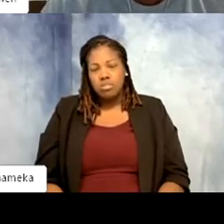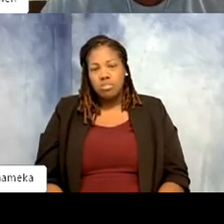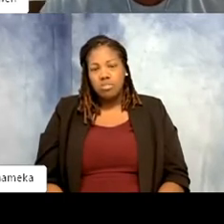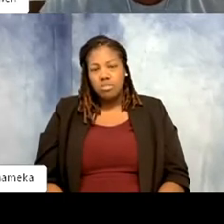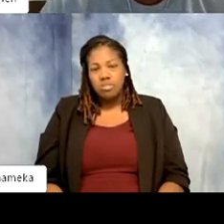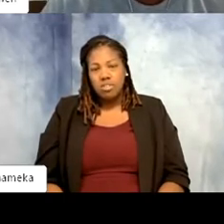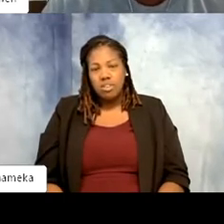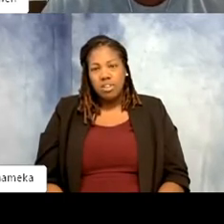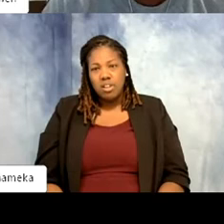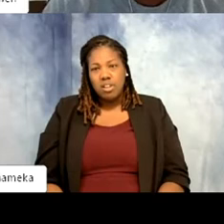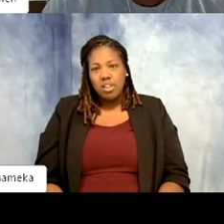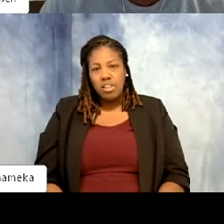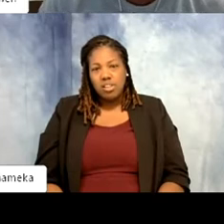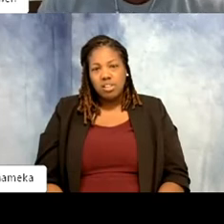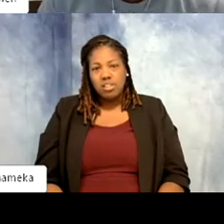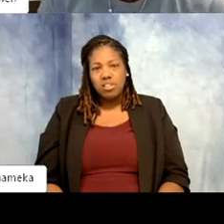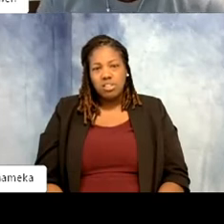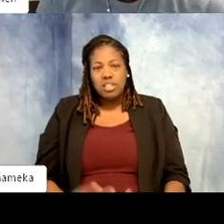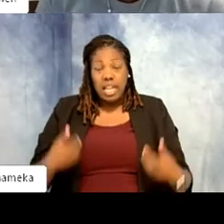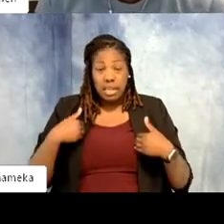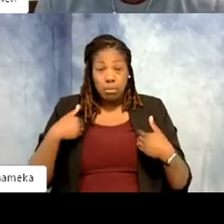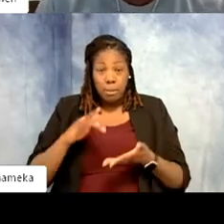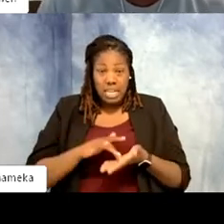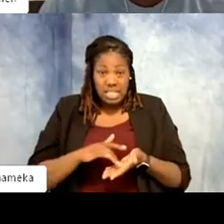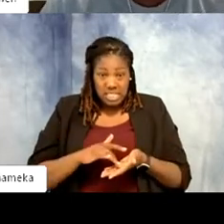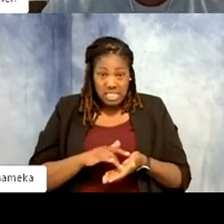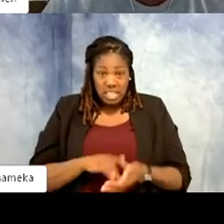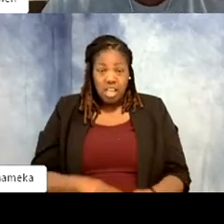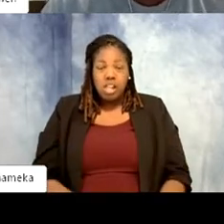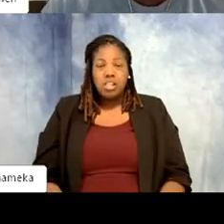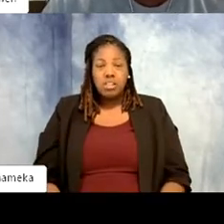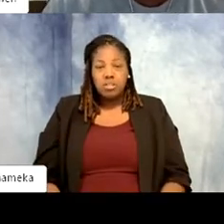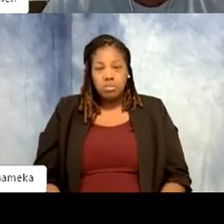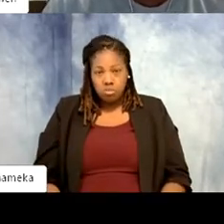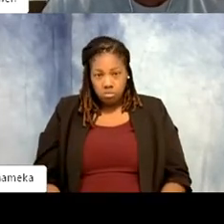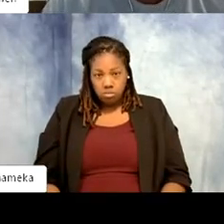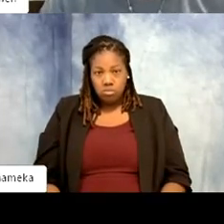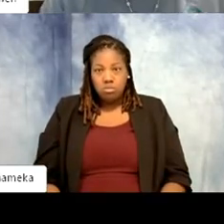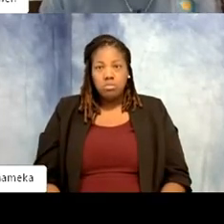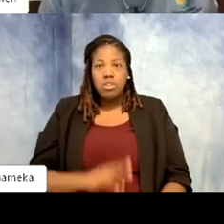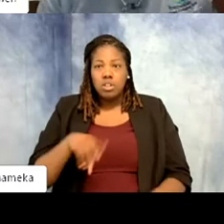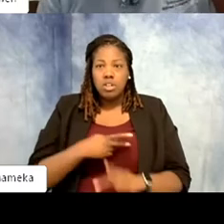Oh Anthony that's a great guess: animal medicine. Yeah. Different types of food, yeah.